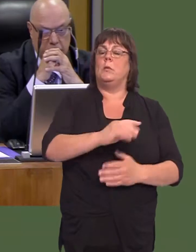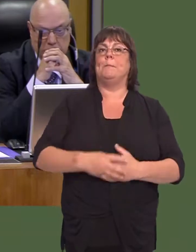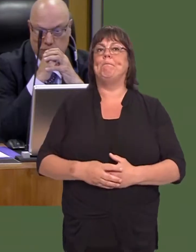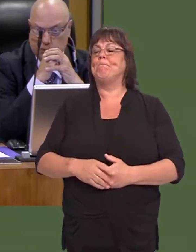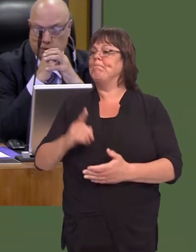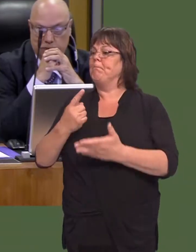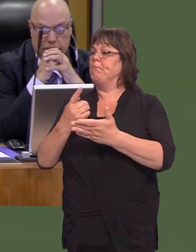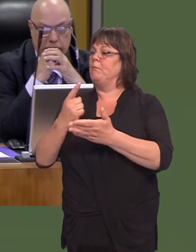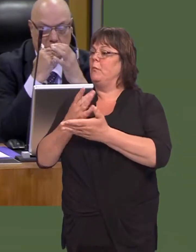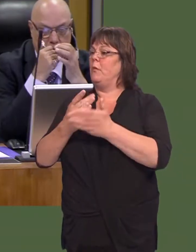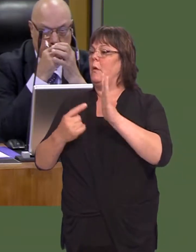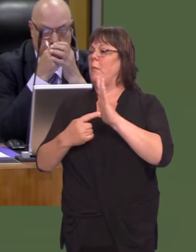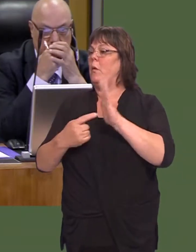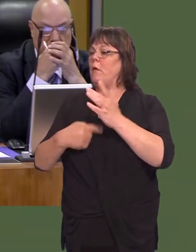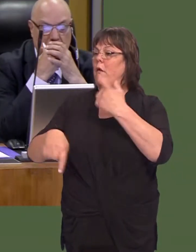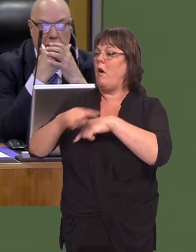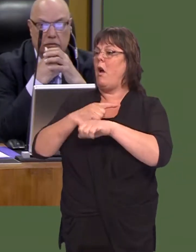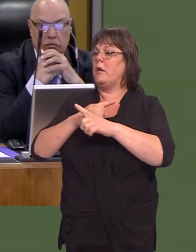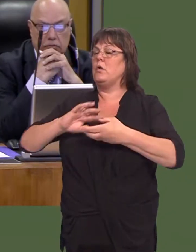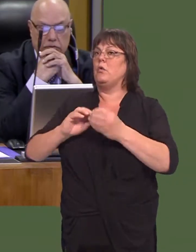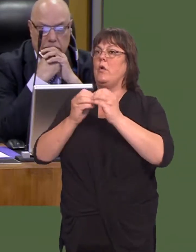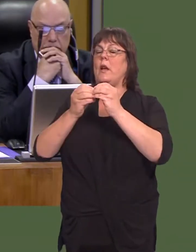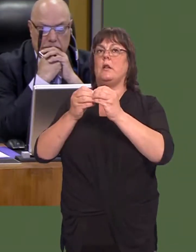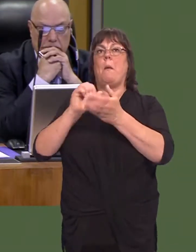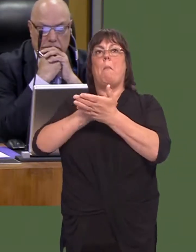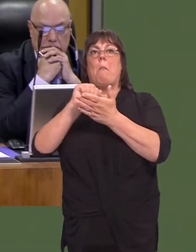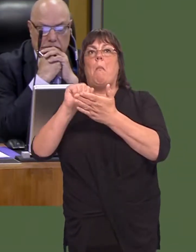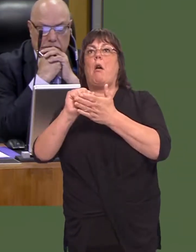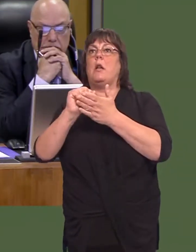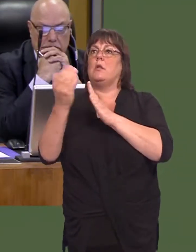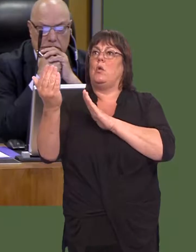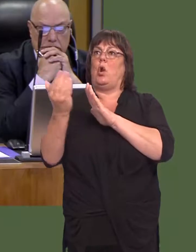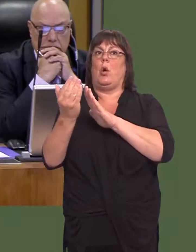that it was very important that we also developed those other markets outside Europe that are